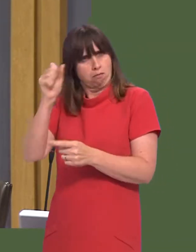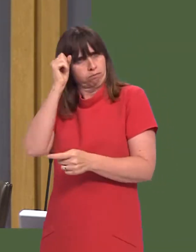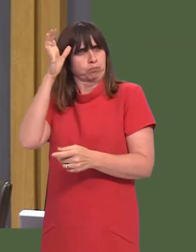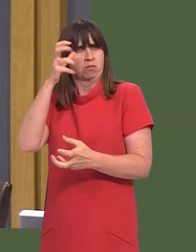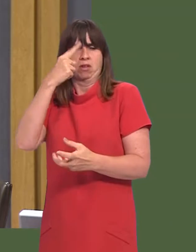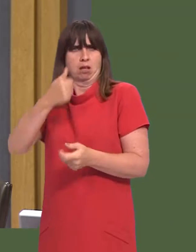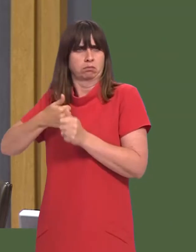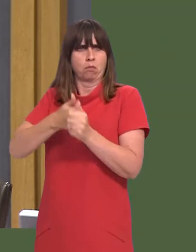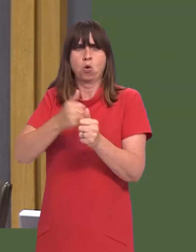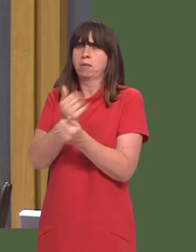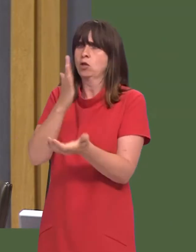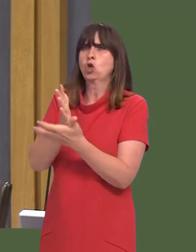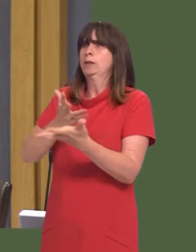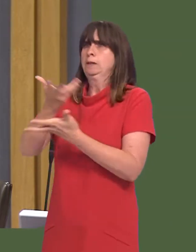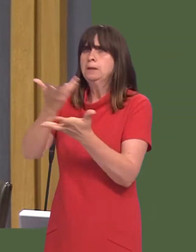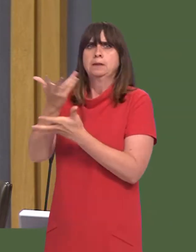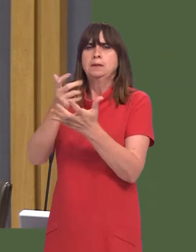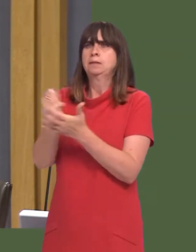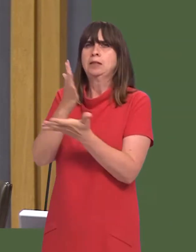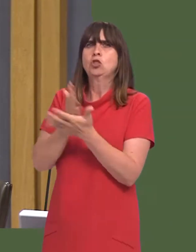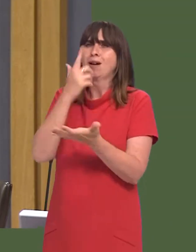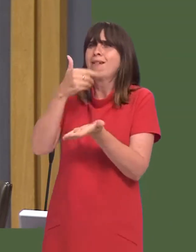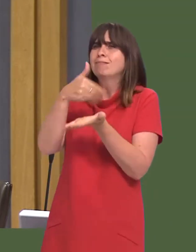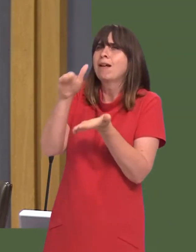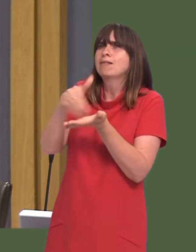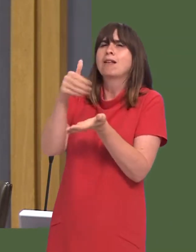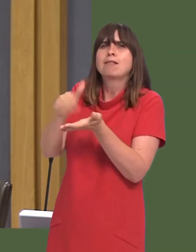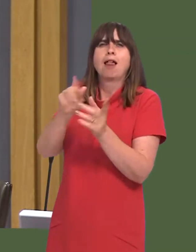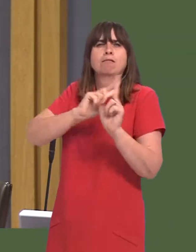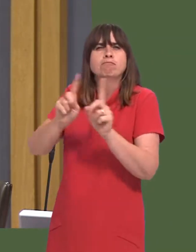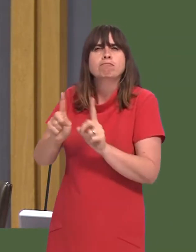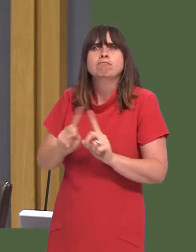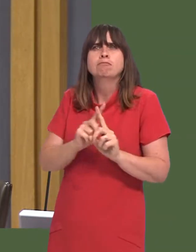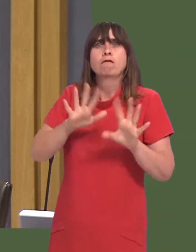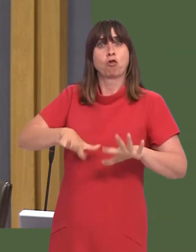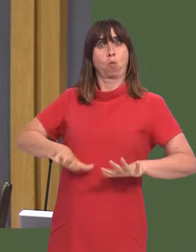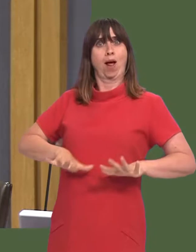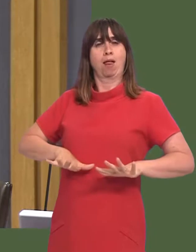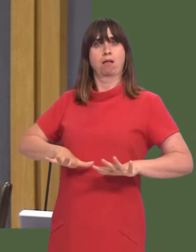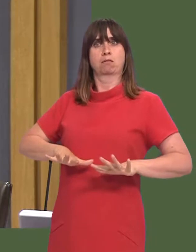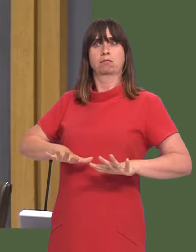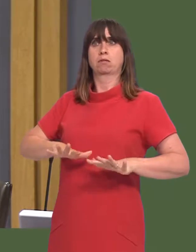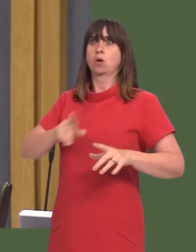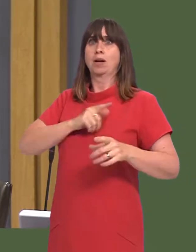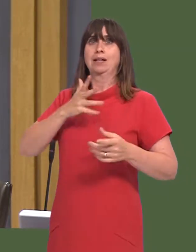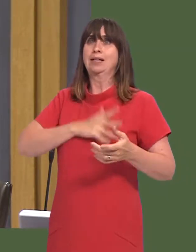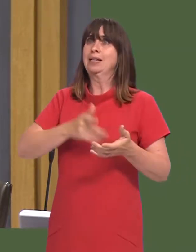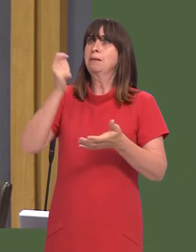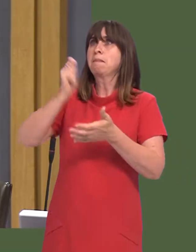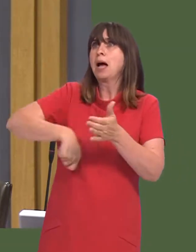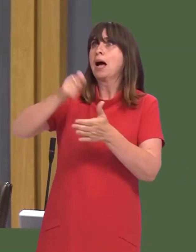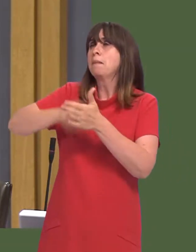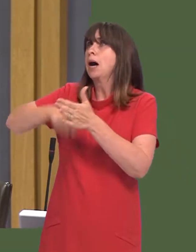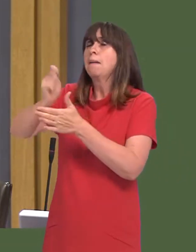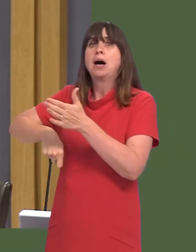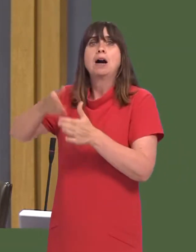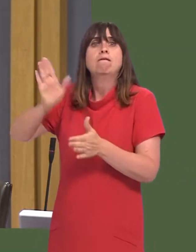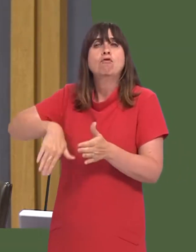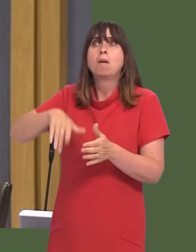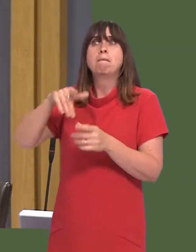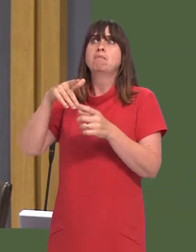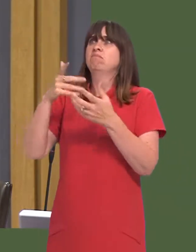Welsh agriculture through ensuring that far more Welsh produce is procured for our schools